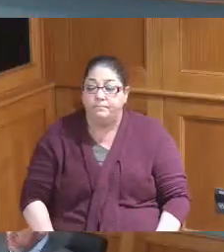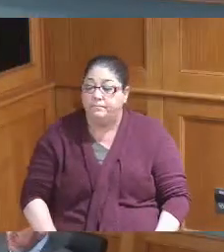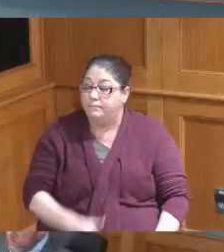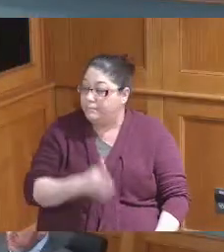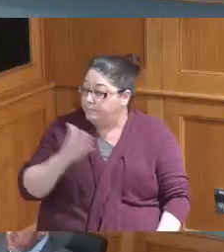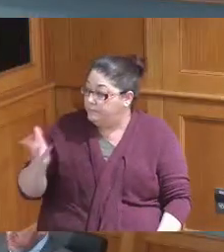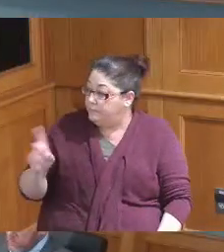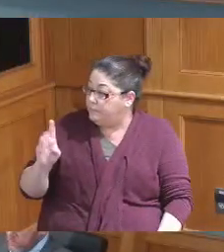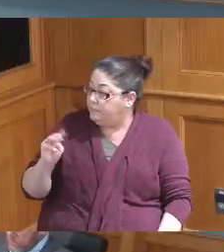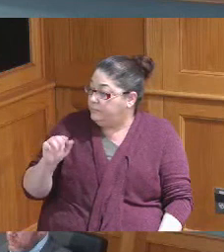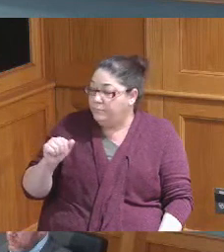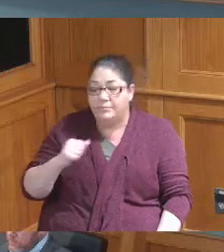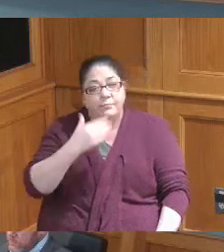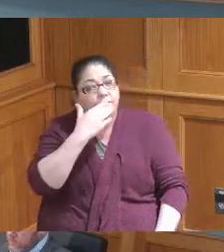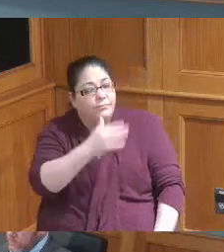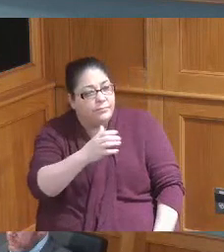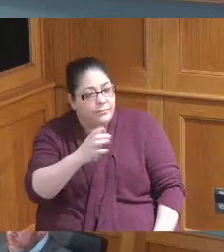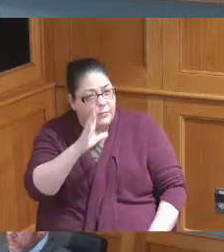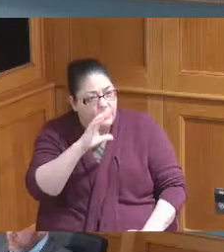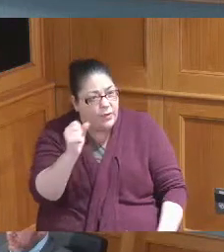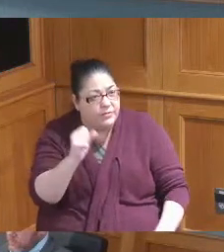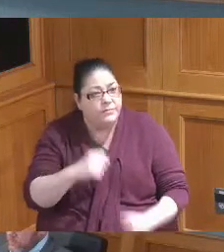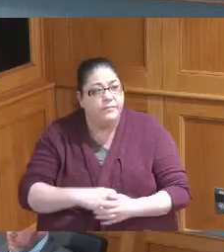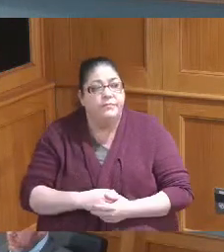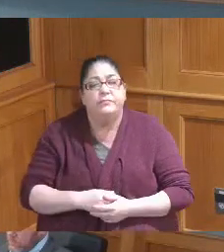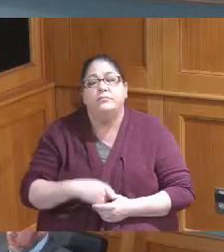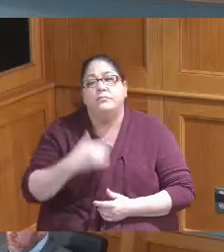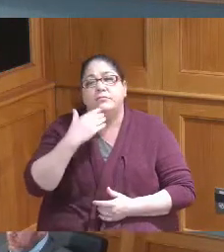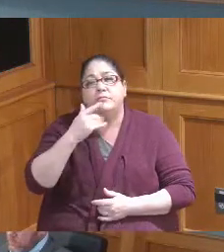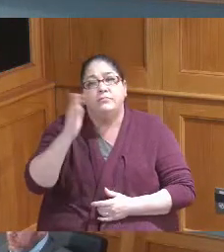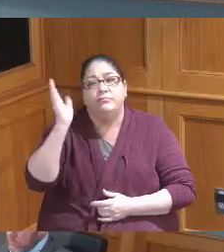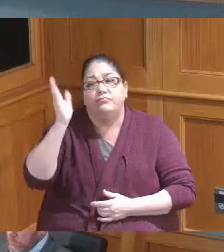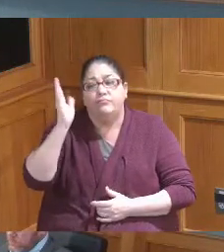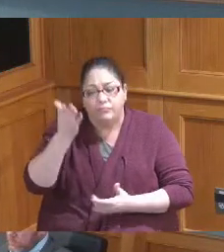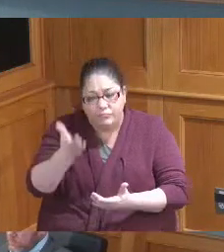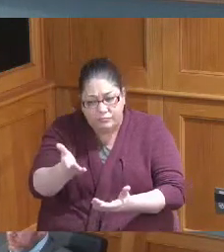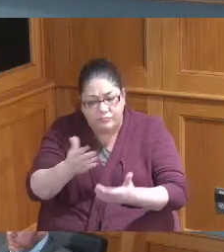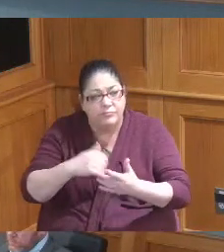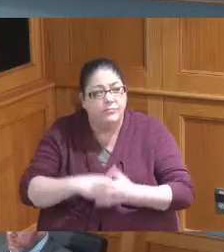thank you Madam chair thank you for the presentation and for the young lady who